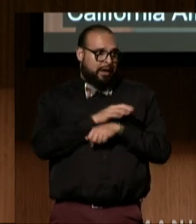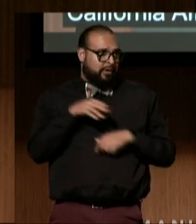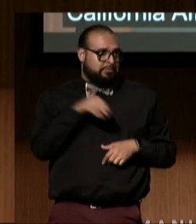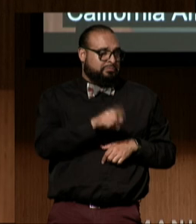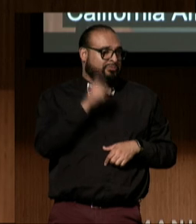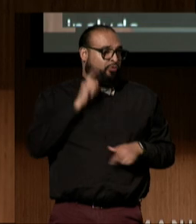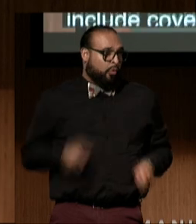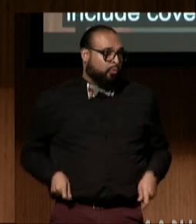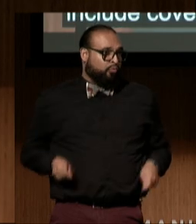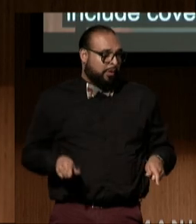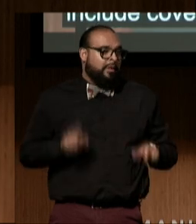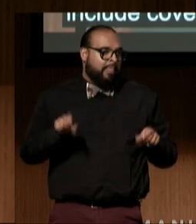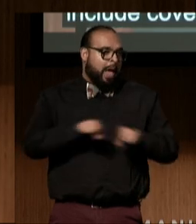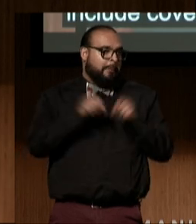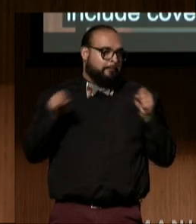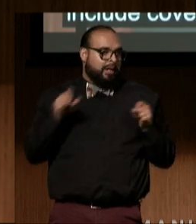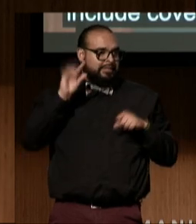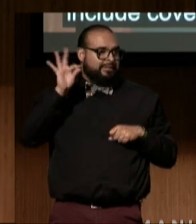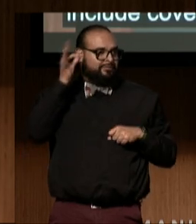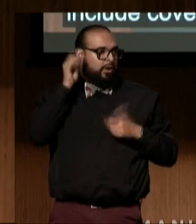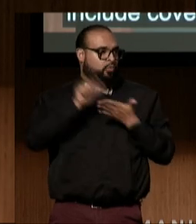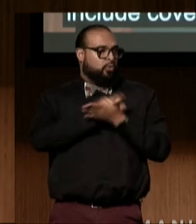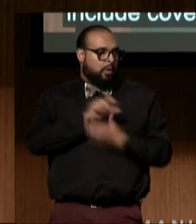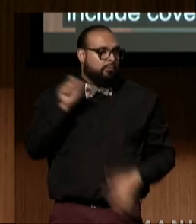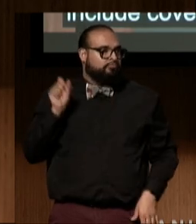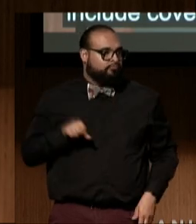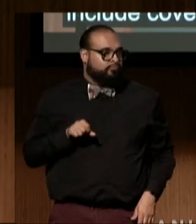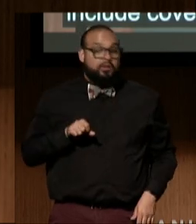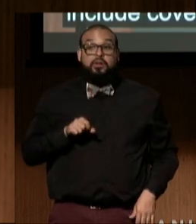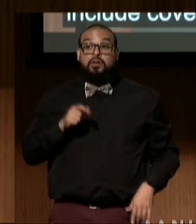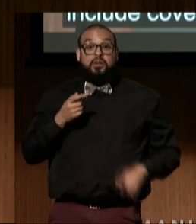violates federal law. As a result of this discrimination,